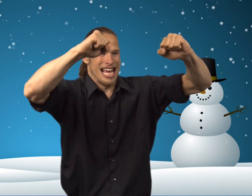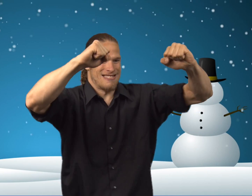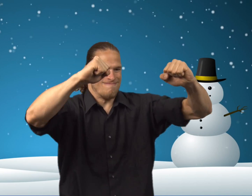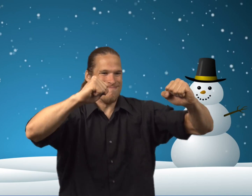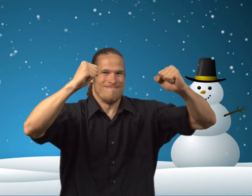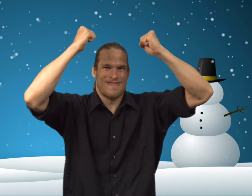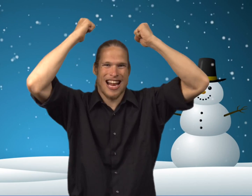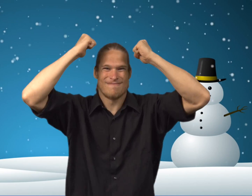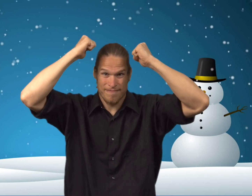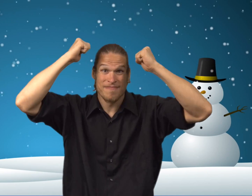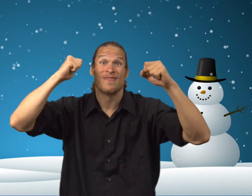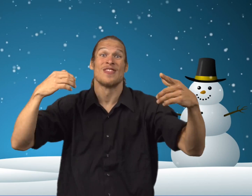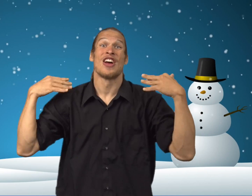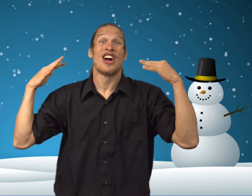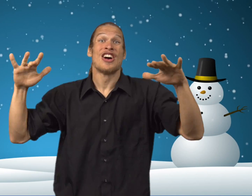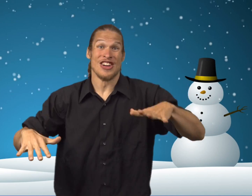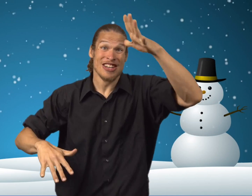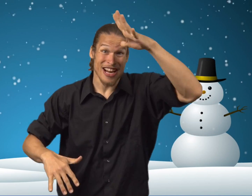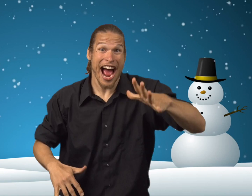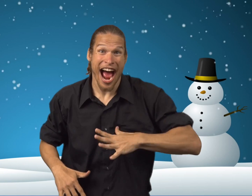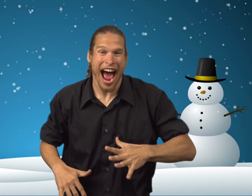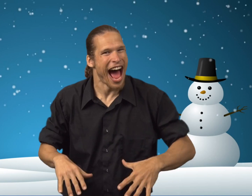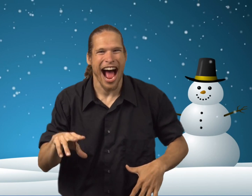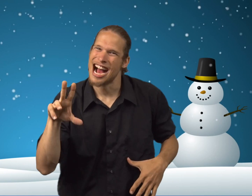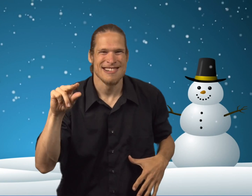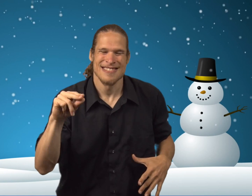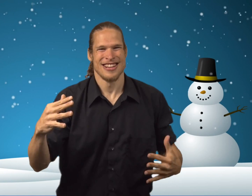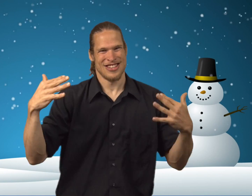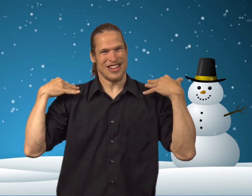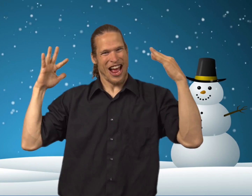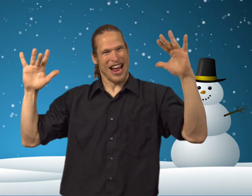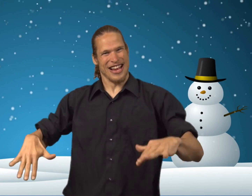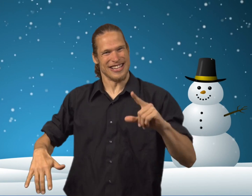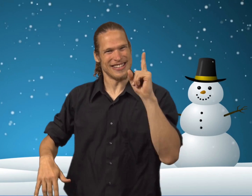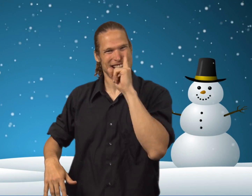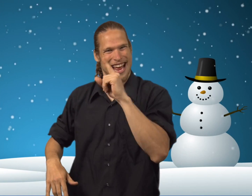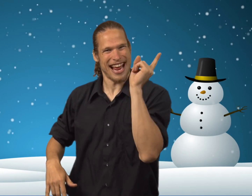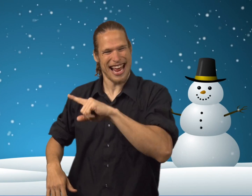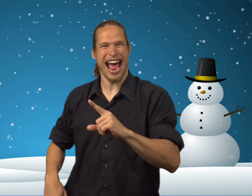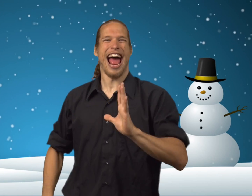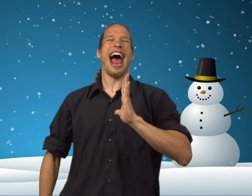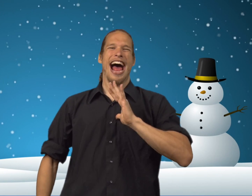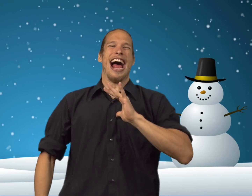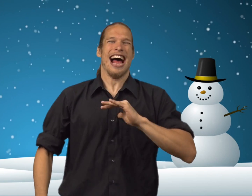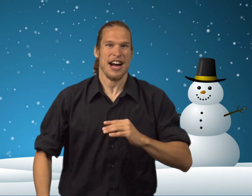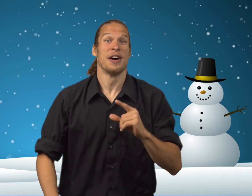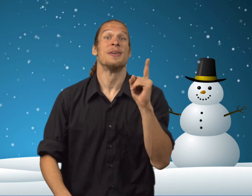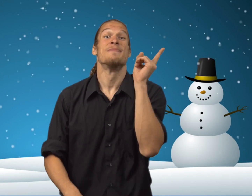And the mouse grabs the boy's hat and puts it on top of the snowman. But, it wasn't a snowman, it was a snowmouse.